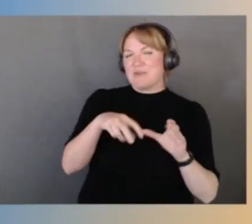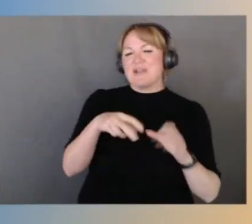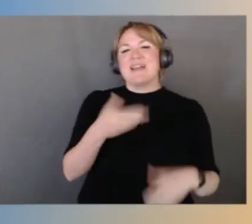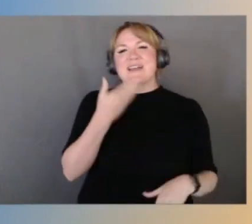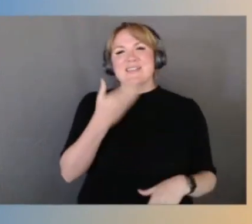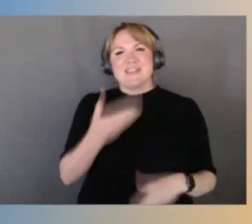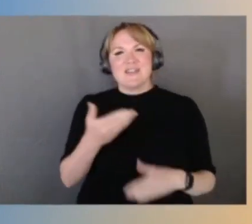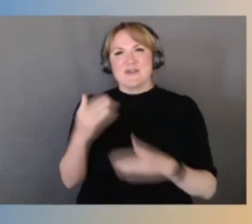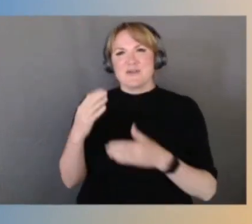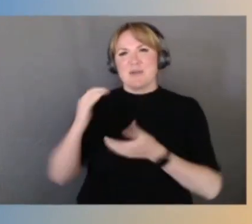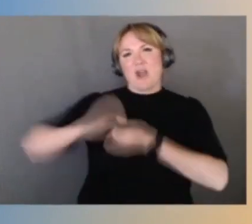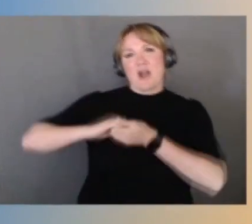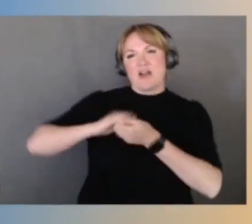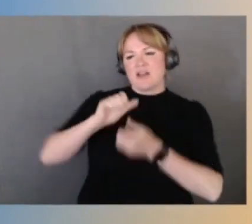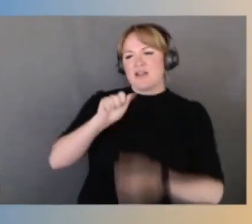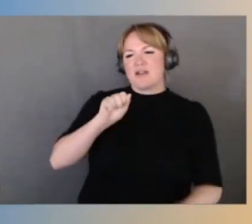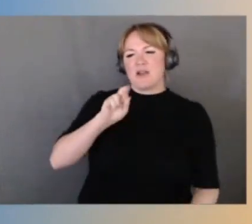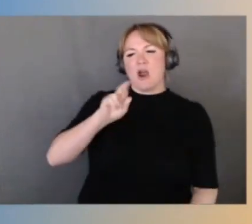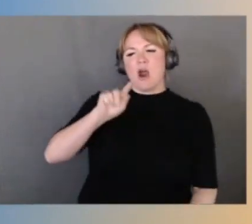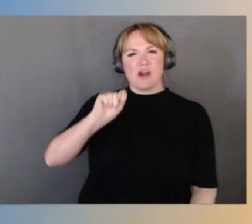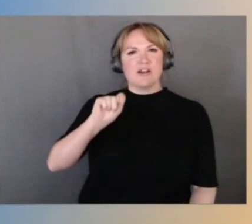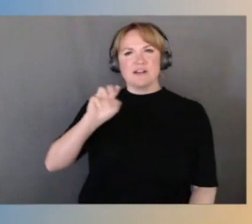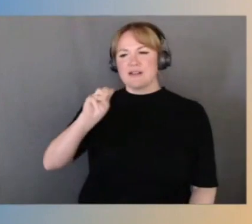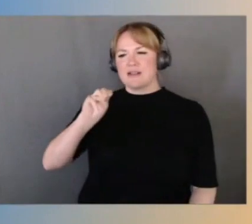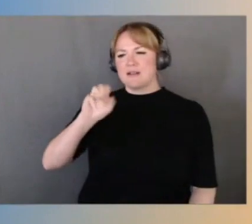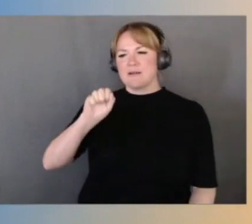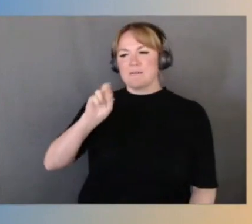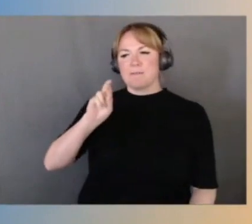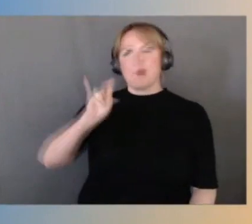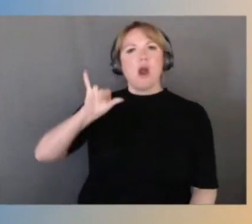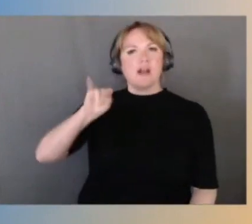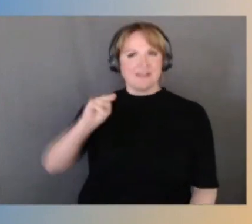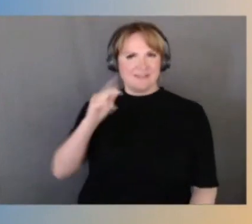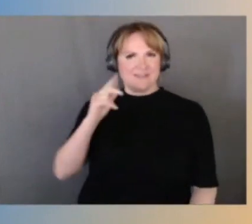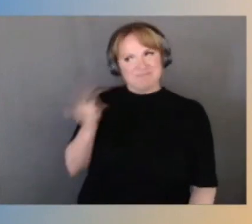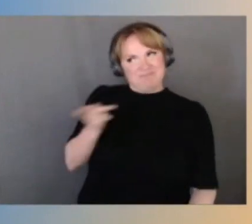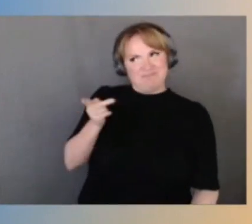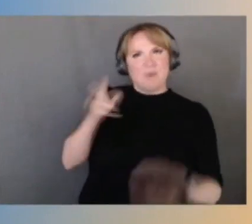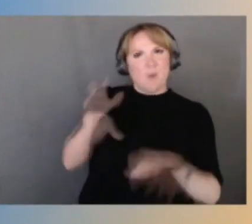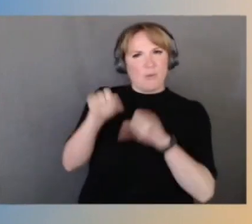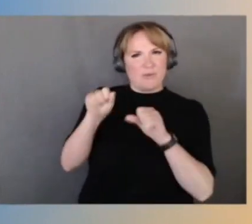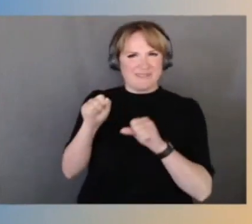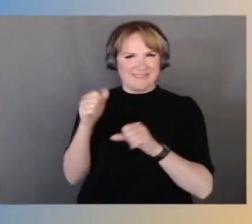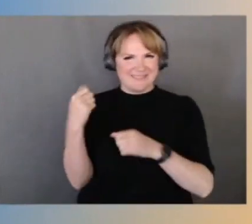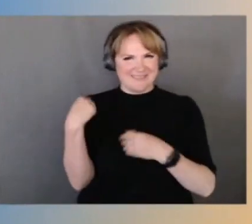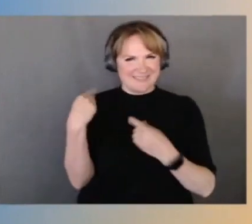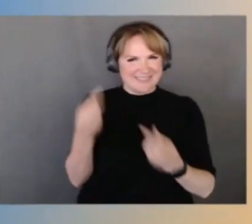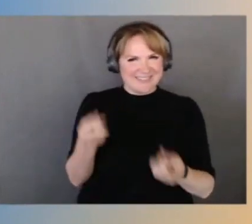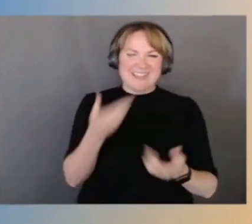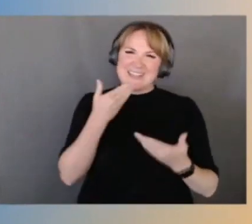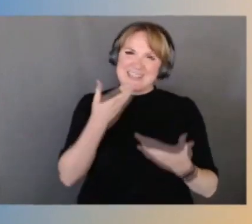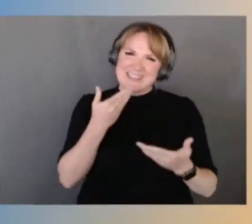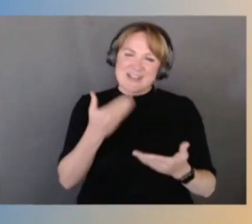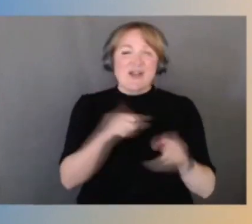for getting this all set up and for hosting all day, you did an amazing job. And someone that we don't always get to thank is our entire ASL team